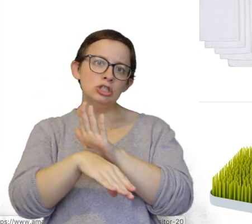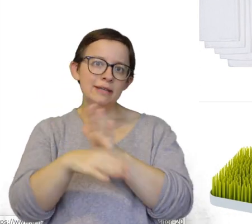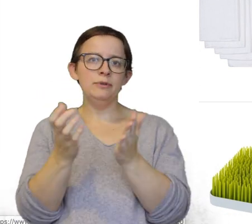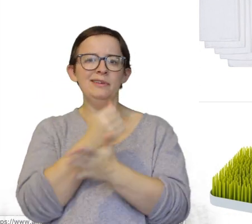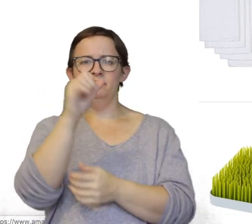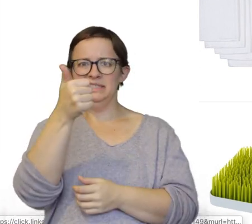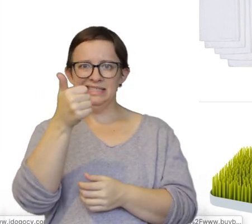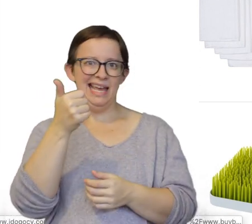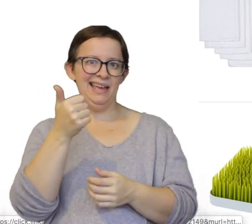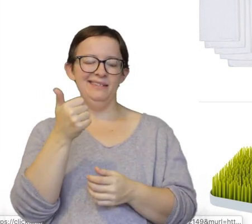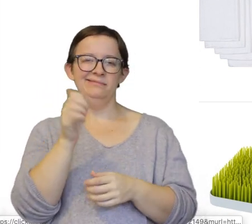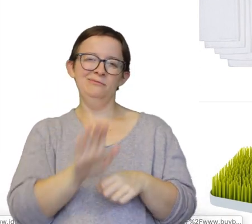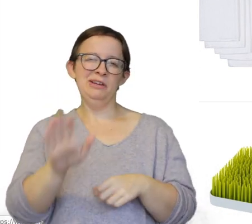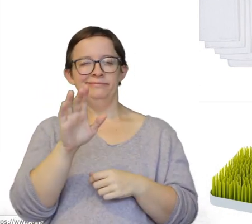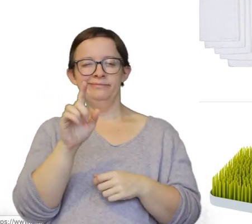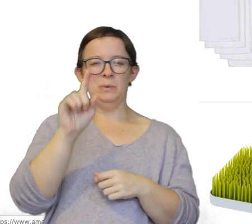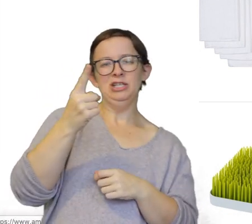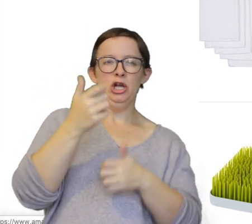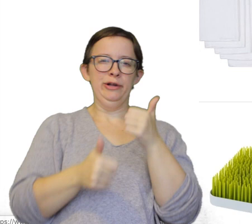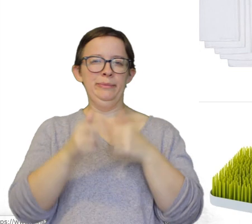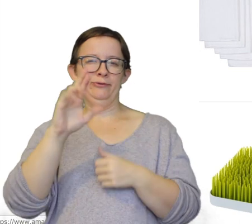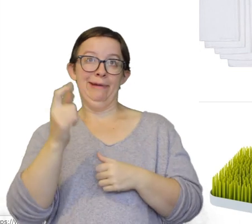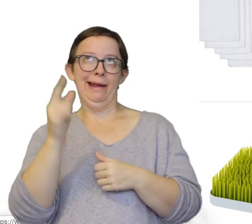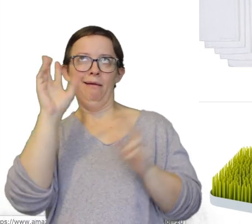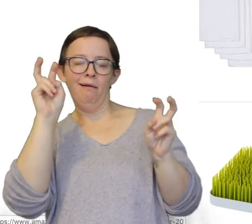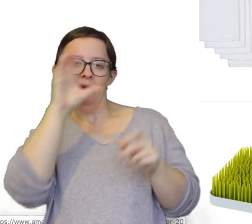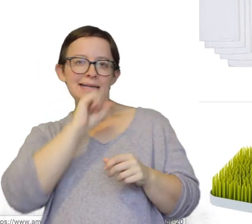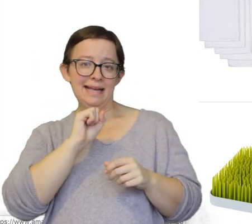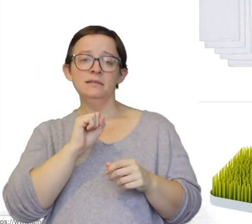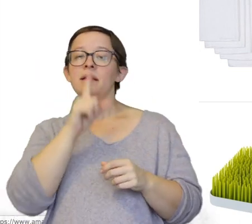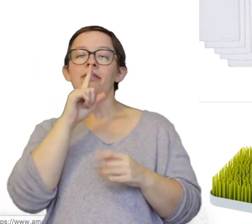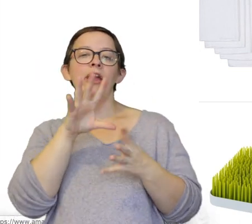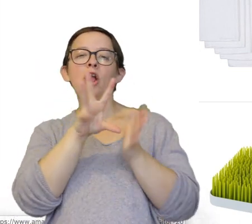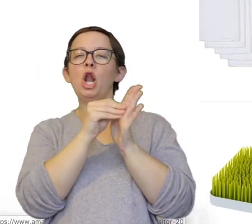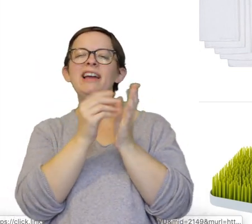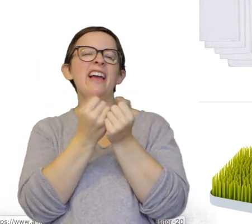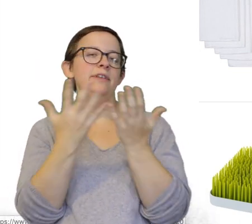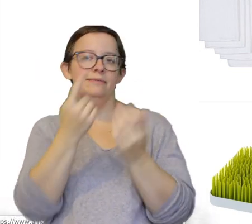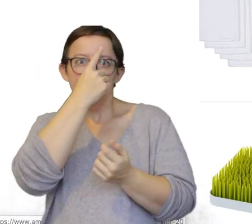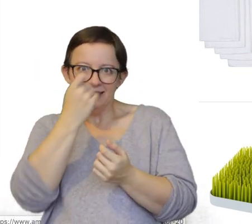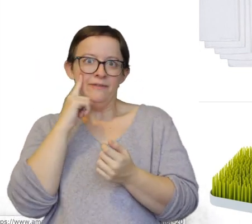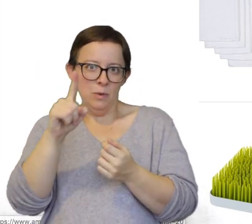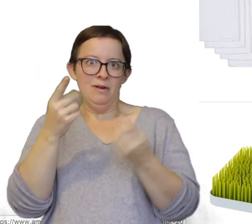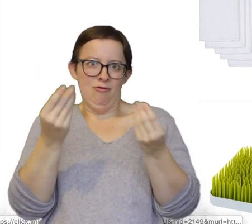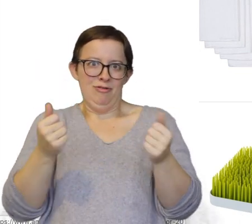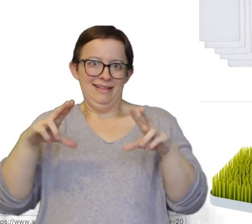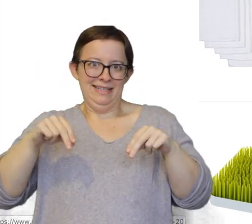You get a pack of ten. They're about $1 per rag I guess and they absorb everything because they're for cloth diapers.